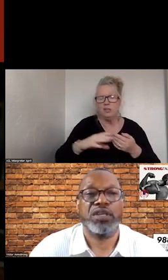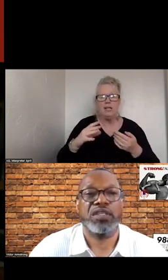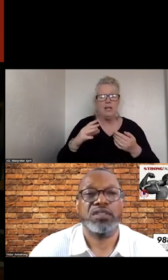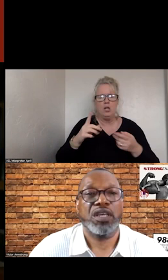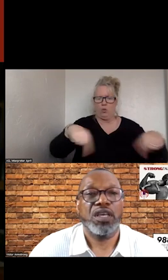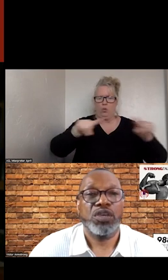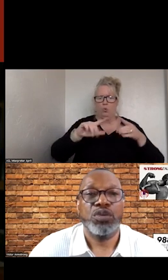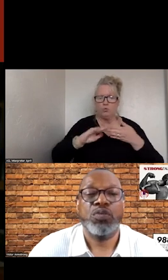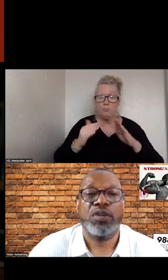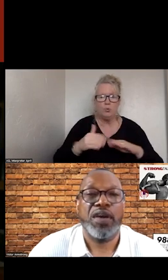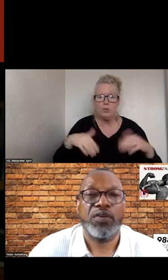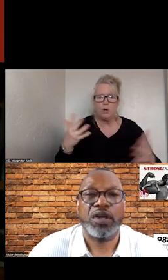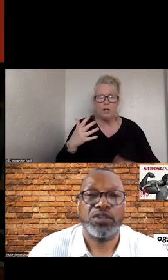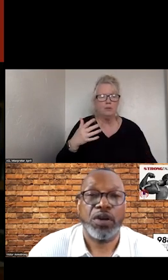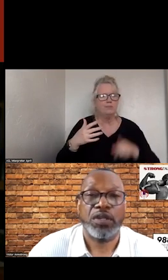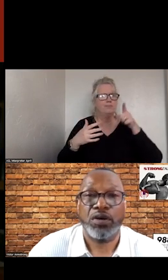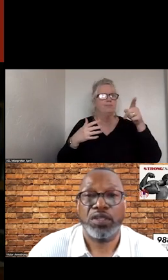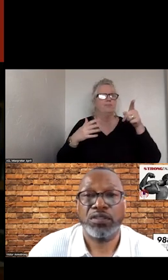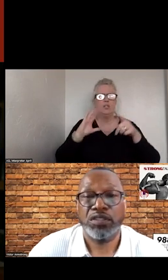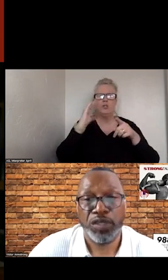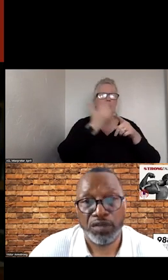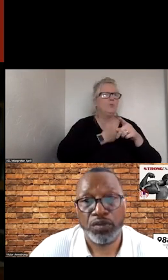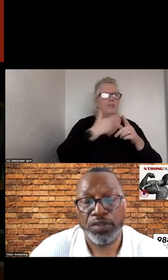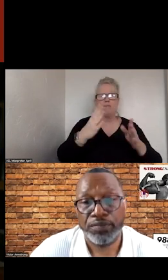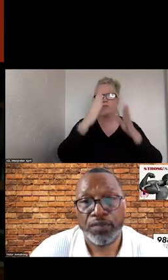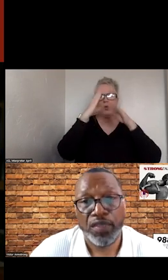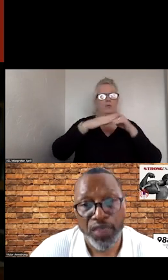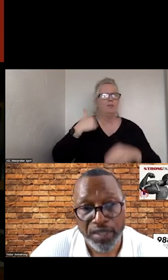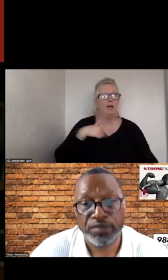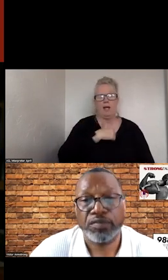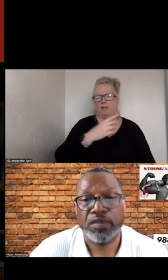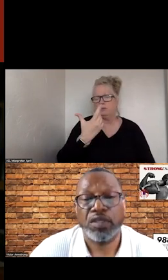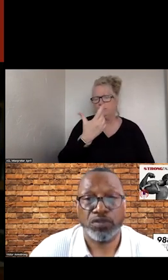HEAR IS YOU ARE NOT OUR TARGET AUDIENCE TO BEGIN WITH AND THAT IS